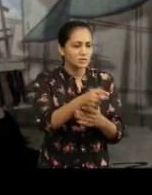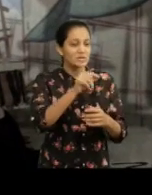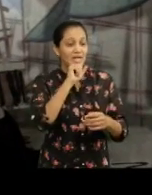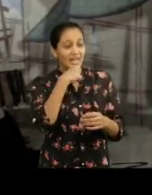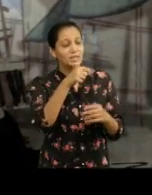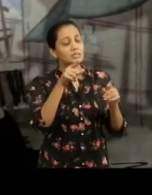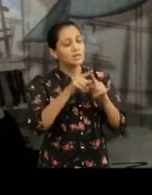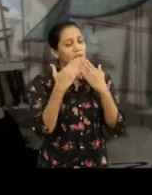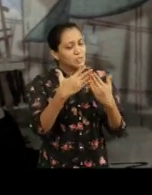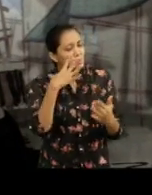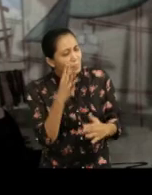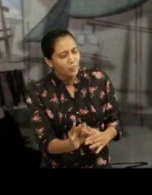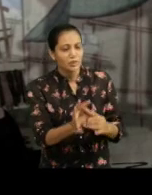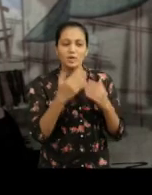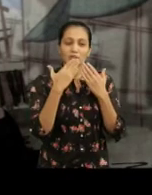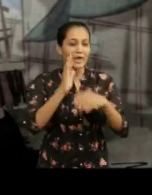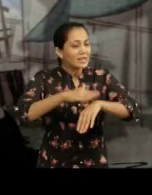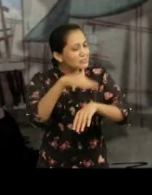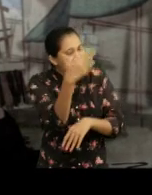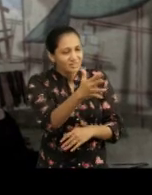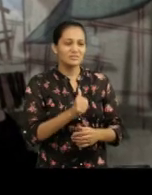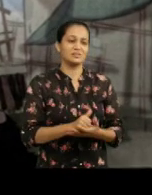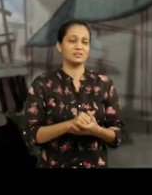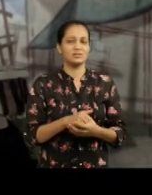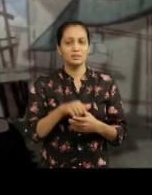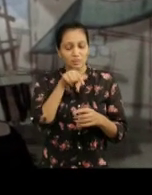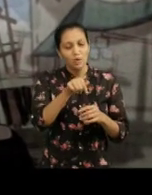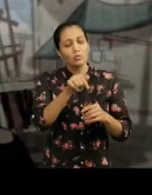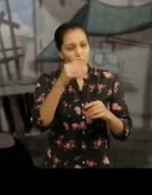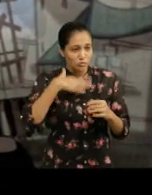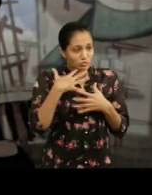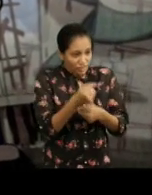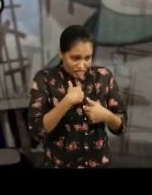At your age education counts experience doesn’t. Now do you trust me?